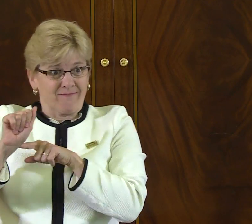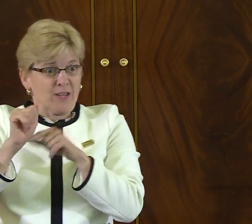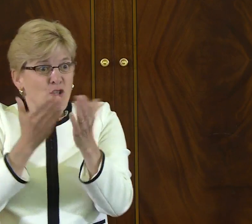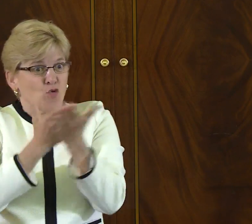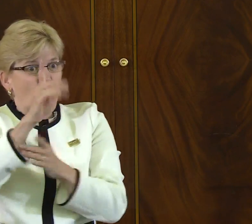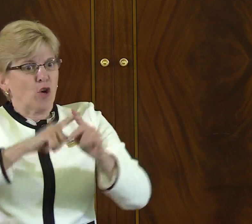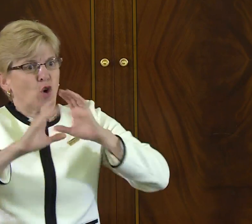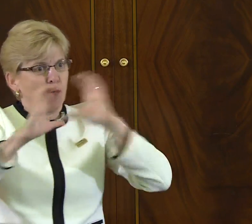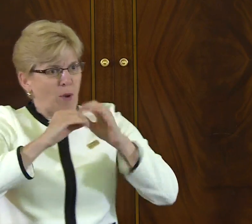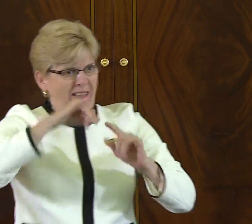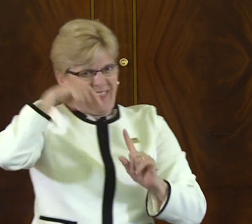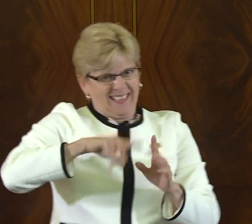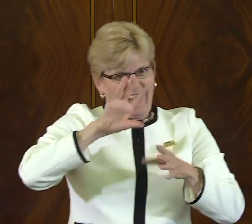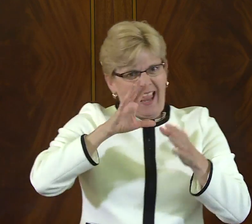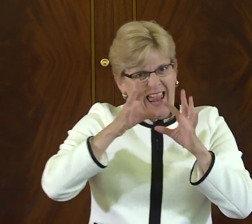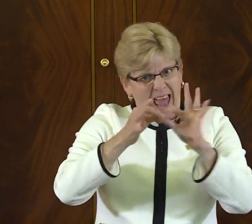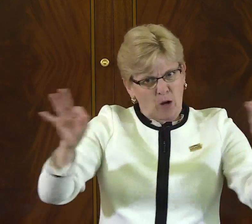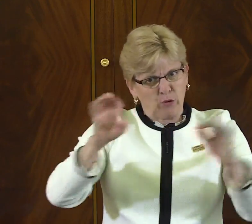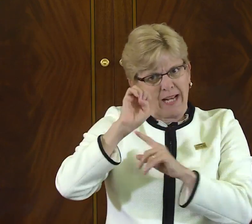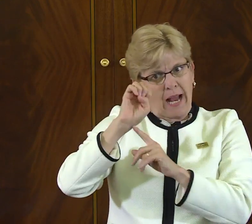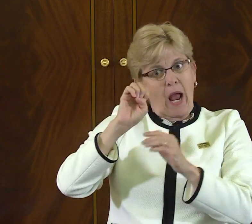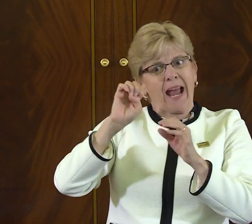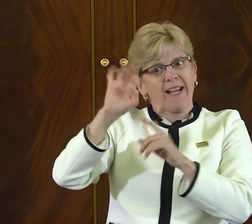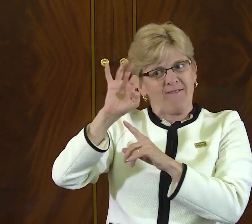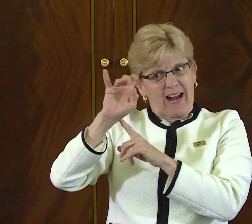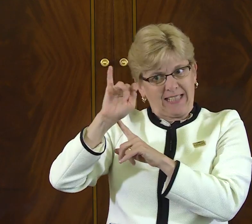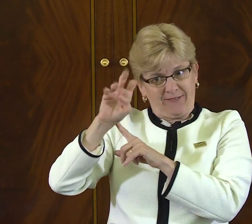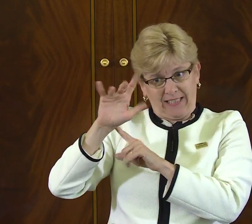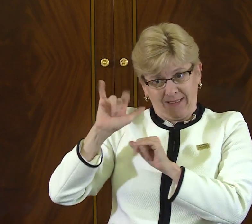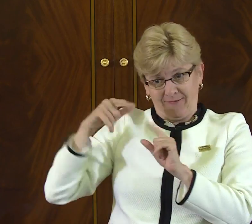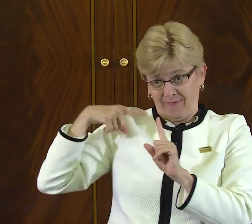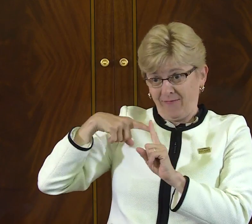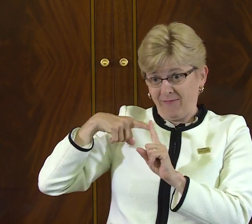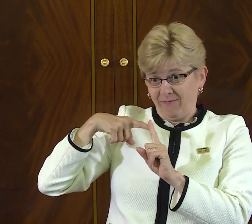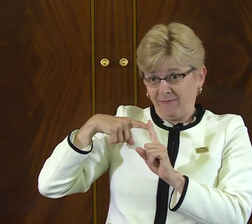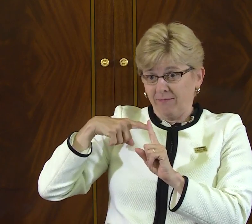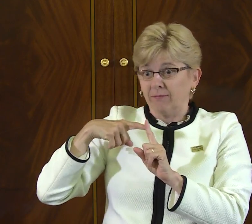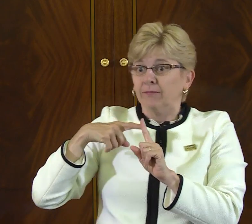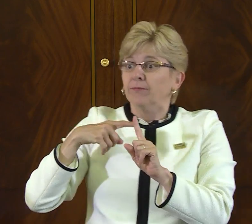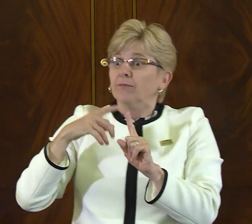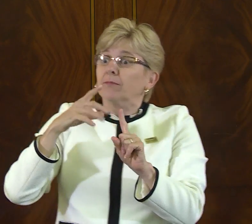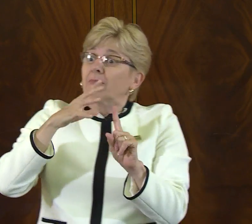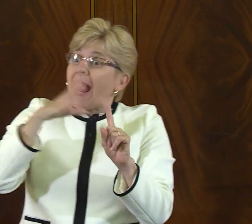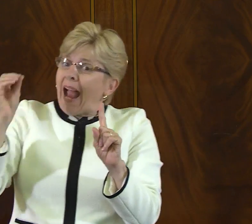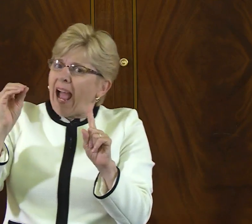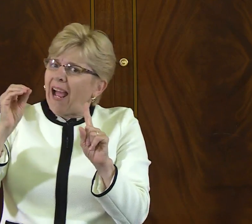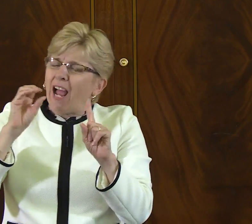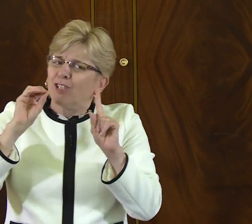that is protected by the ADA, the ability to communicate